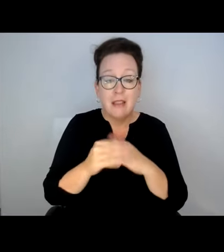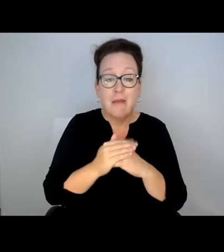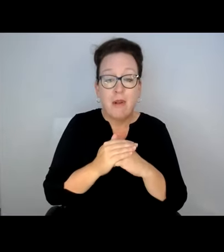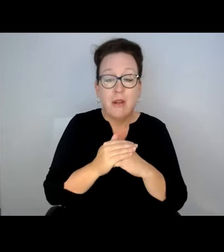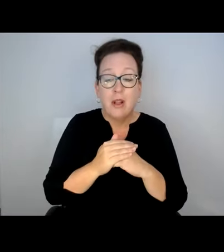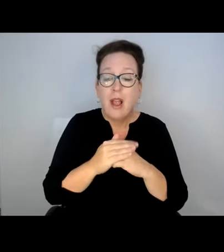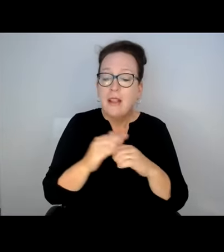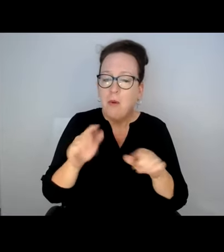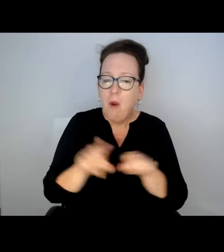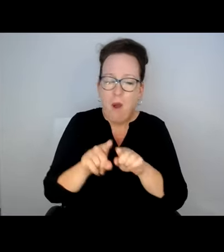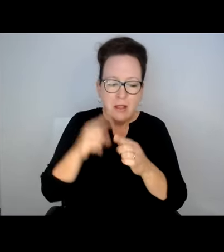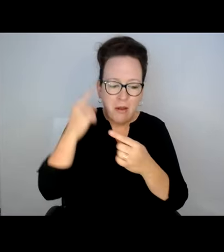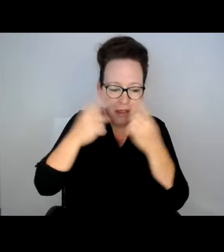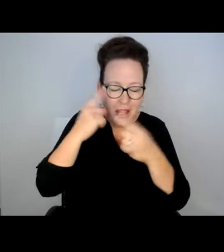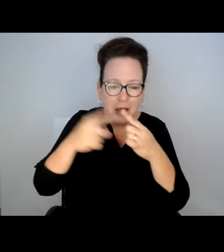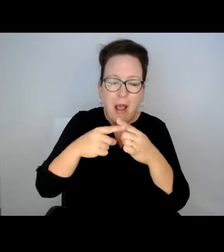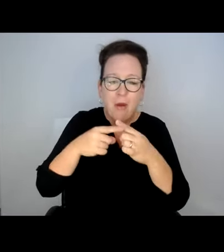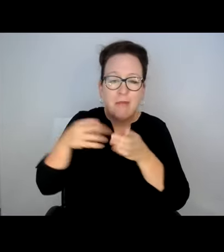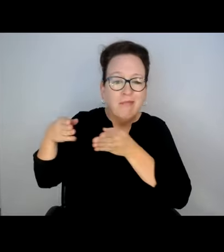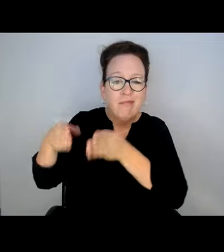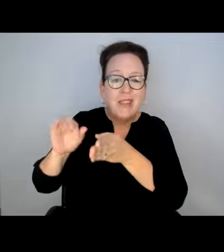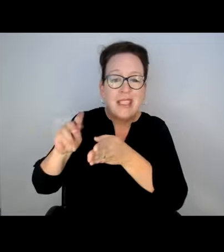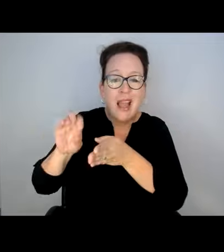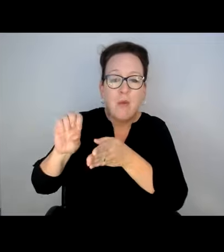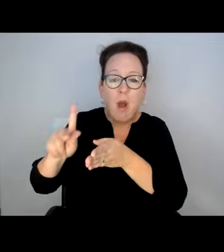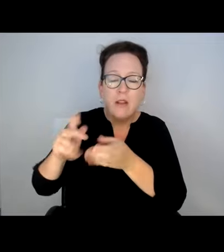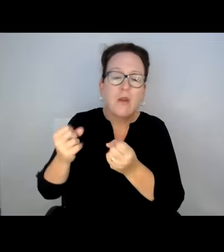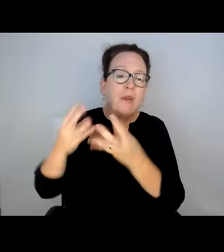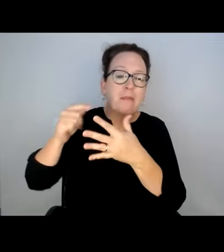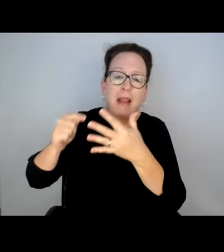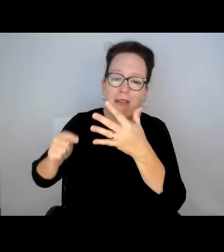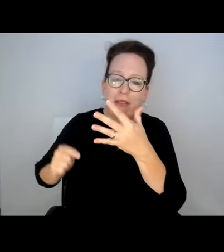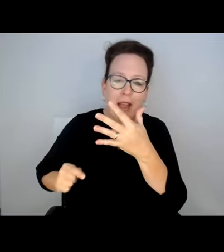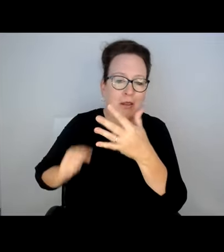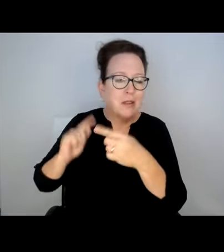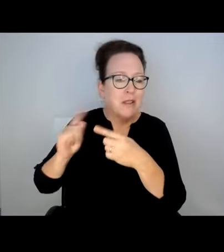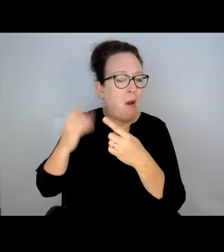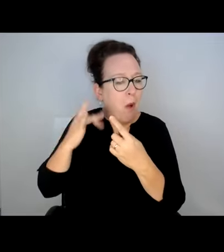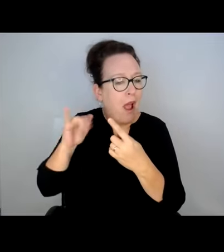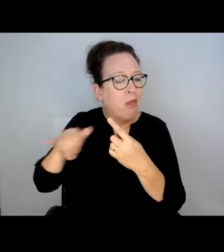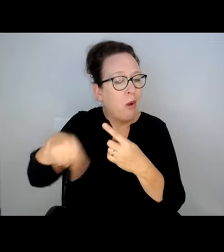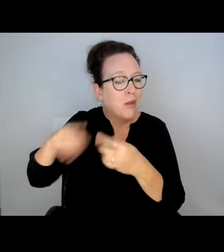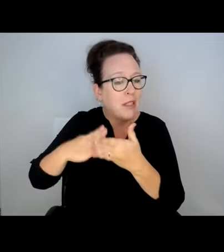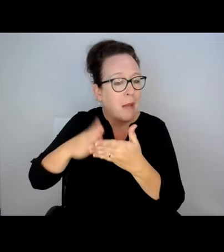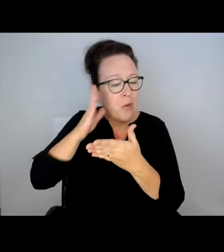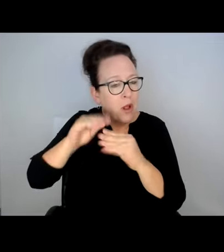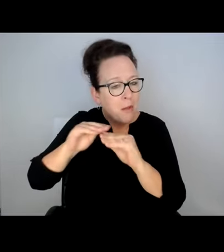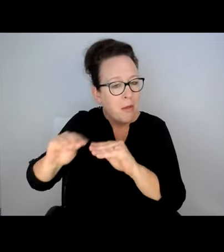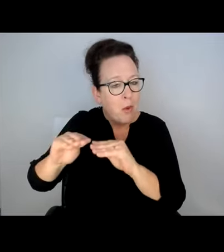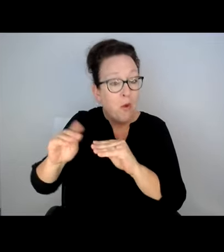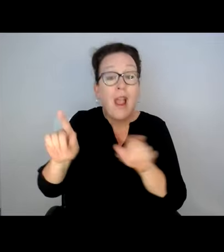ANY BUS STOP WE CREATE, IT IS A FULLY ACCESSIBLE BUS STOP. WE TAKE INTO CONSIDERATION THE SIDEWALK CONSIDERATION.